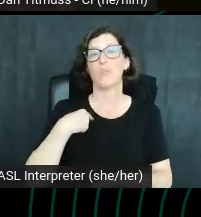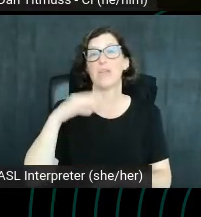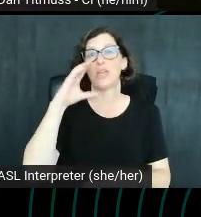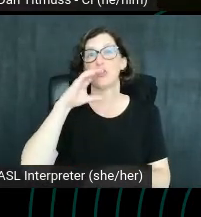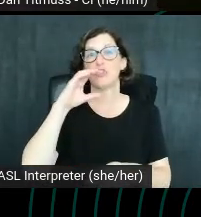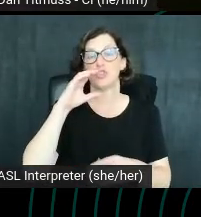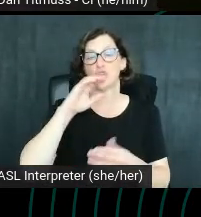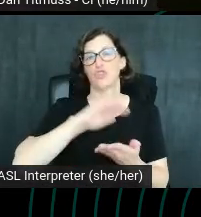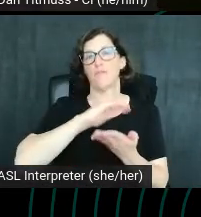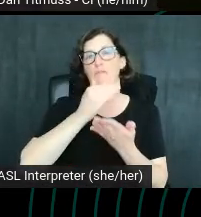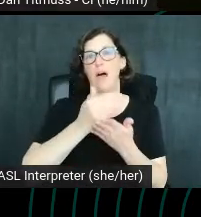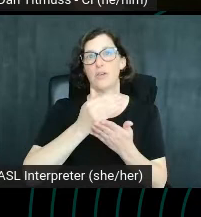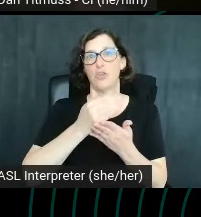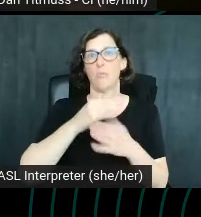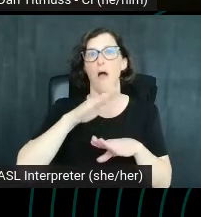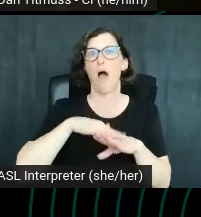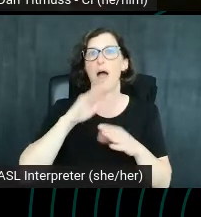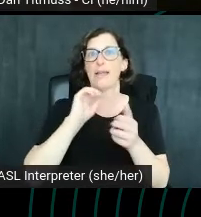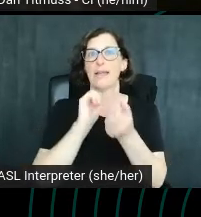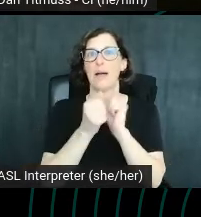competition for those keywords.